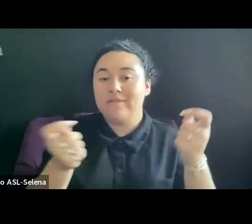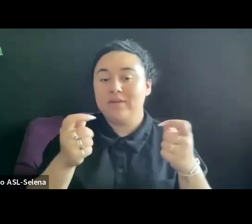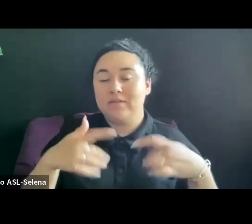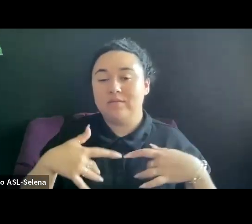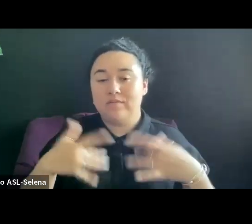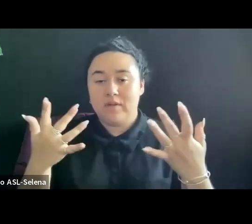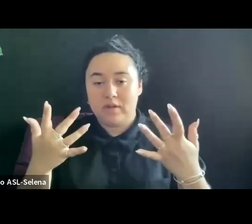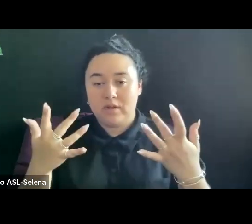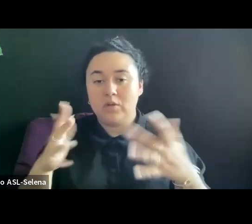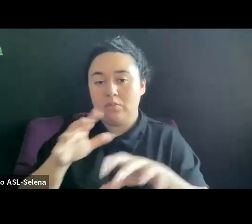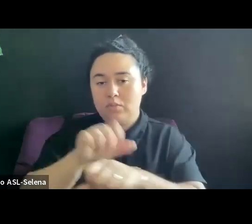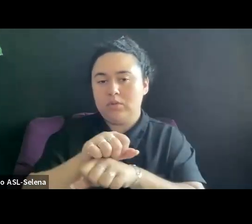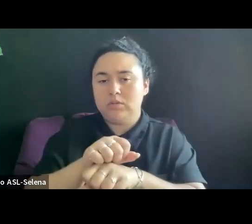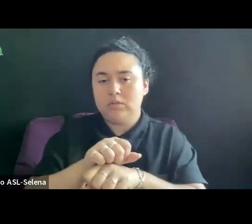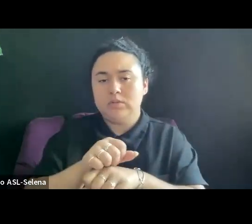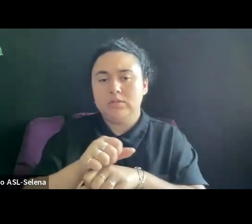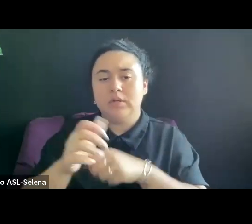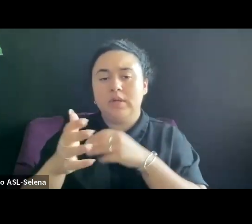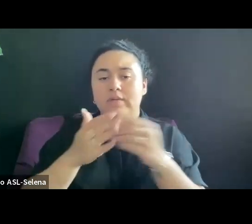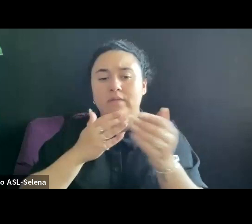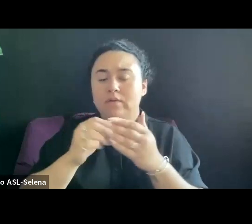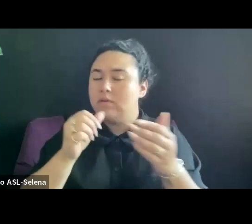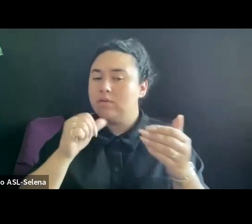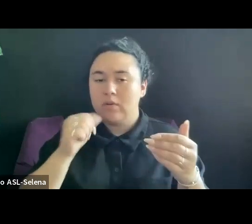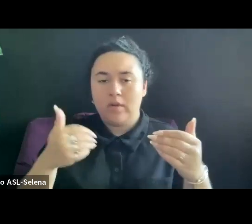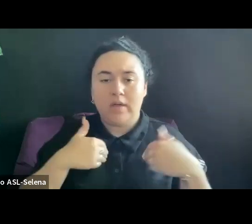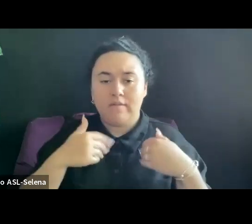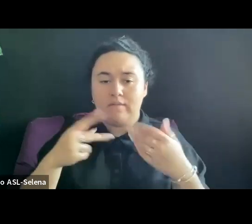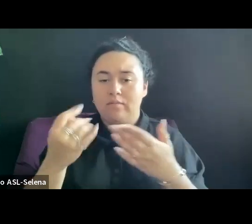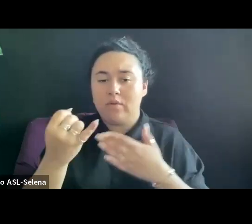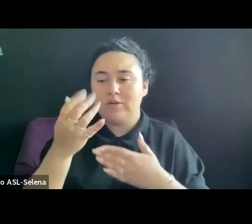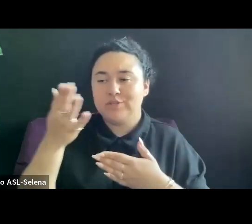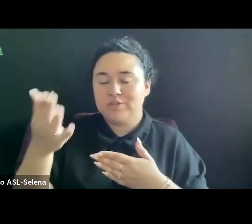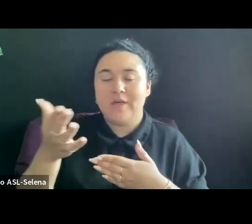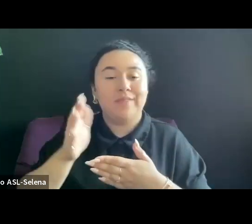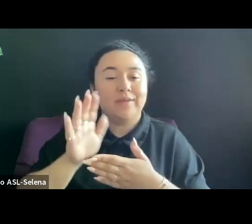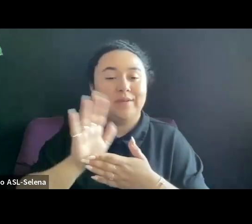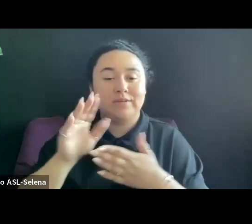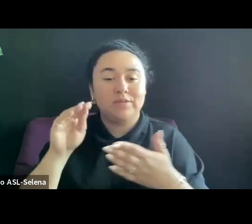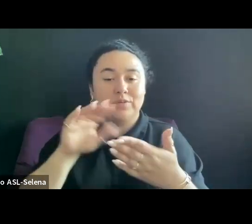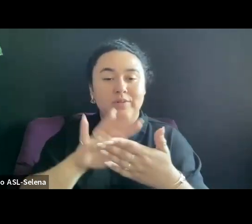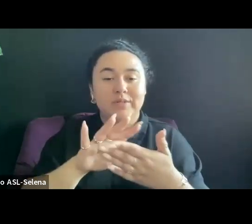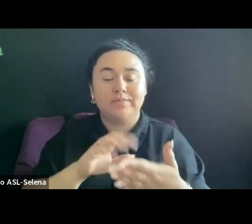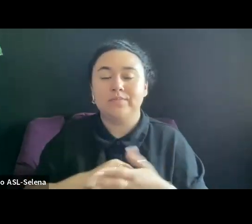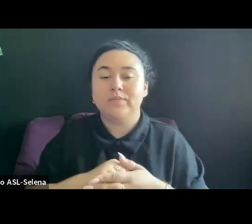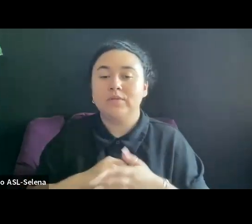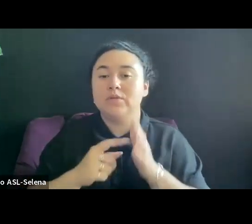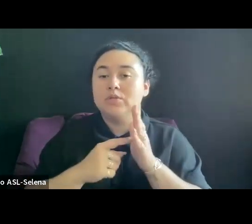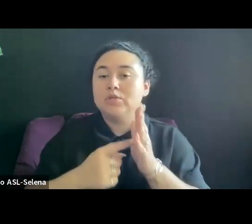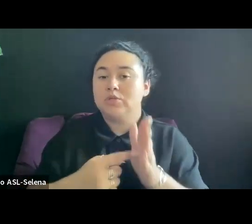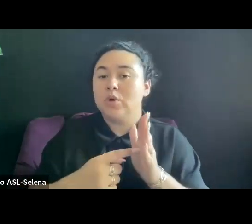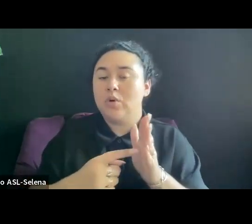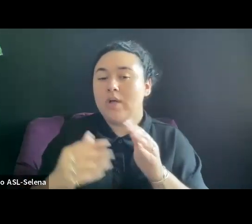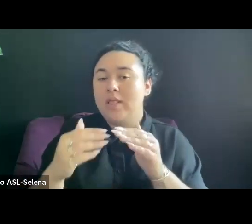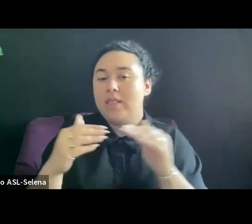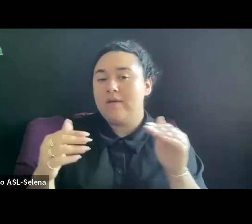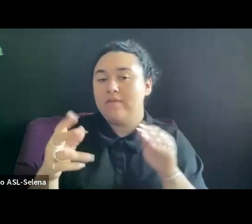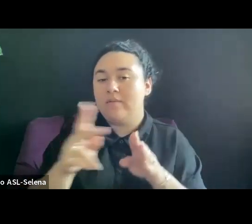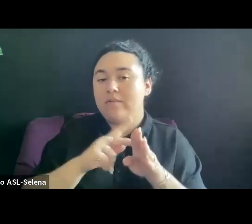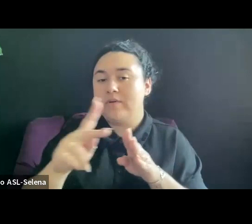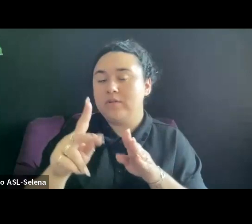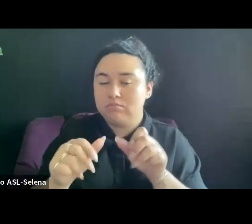IT SHOWS A LEVEL OF PROFESSIONALISM THAT YOU KEEP SHOWING UP AND YOU MAY FIND PARTNERS FOR A PROJECT